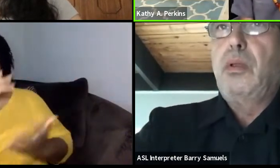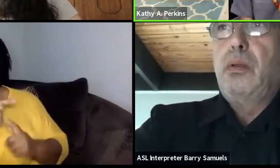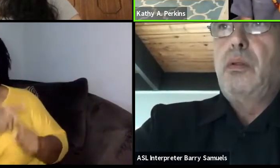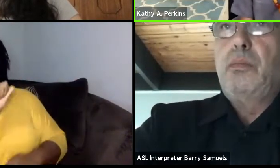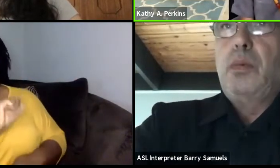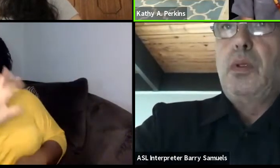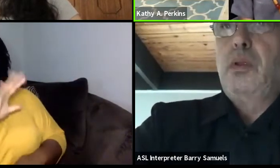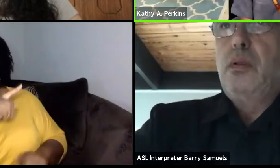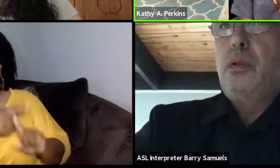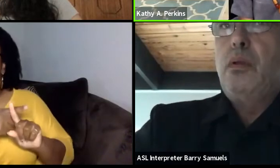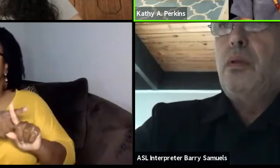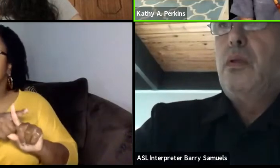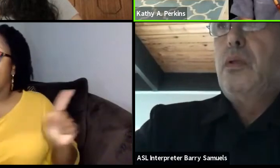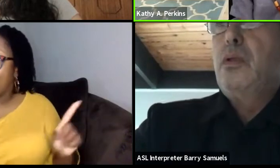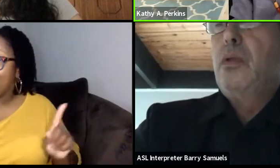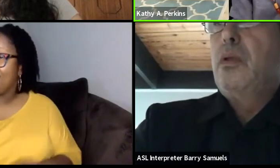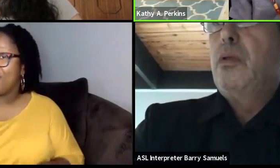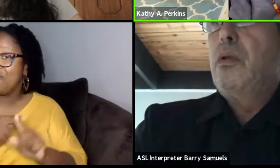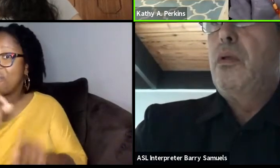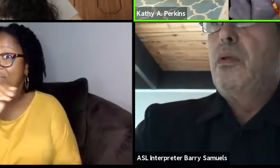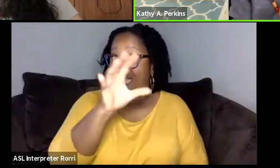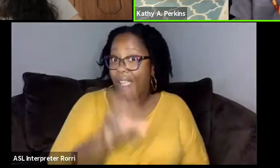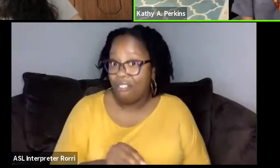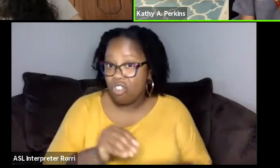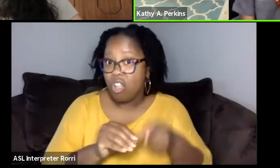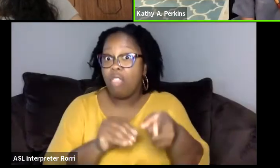these were usually students that I met while I was over there.